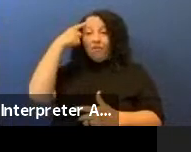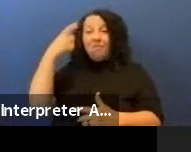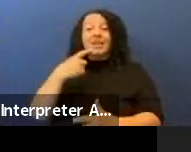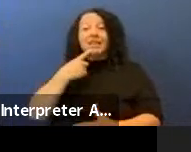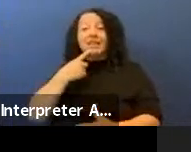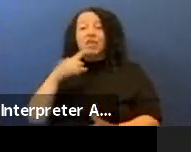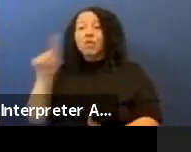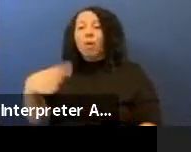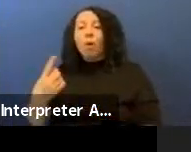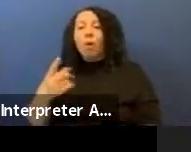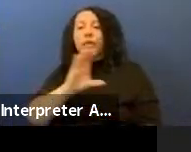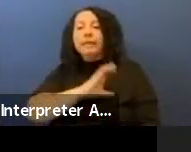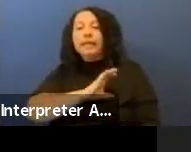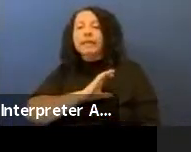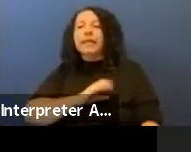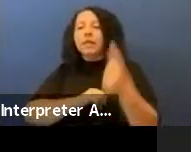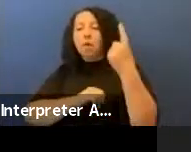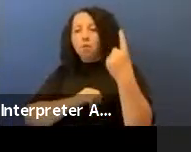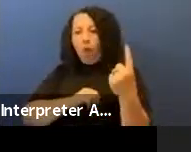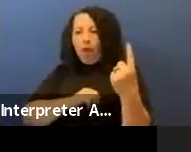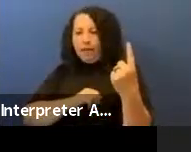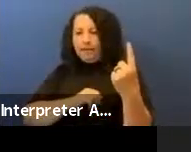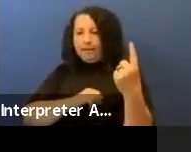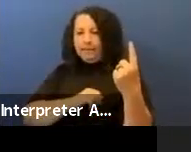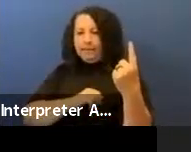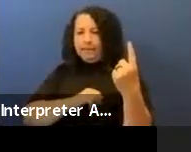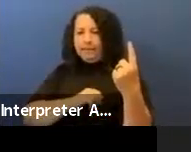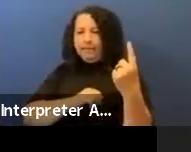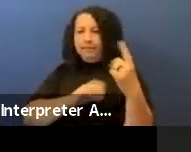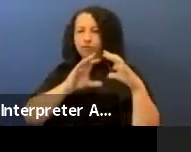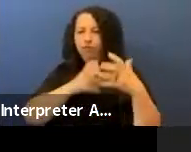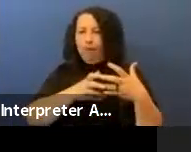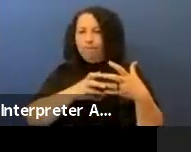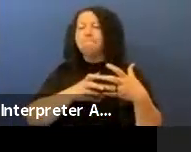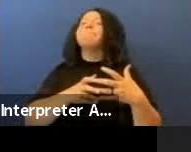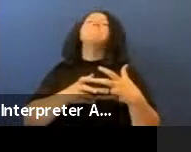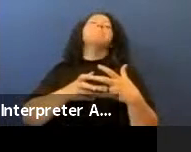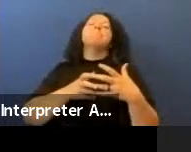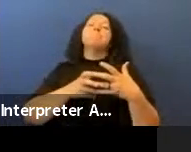citizen of one nation, so this is instructive to people who